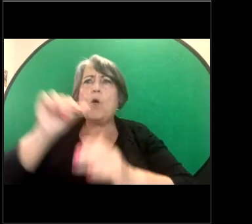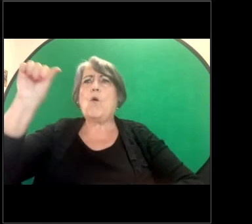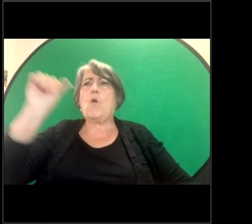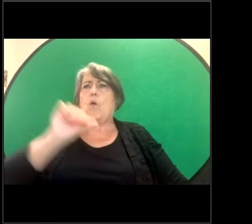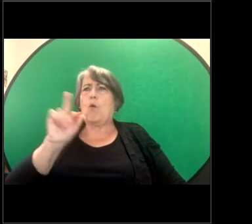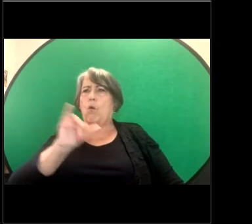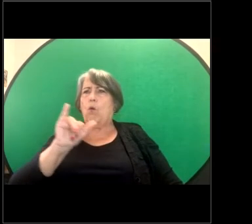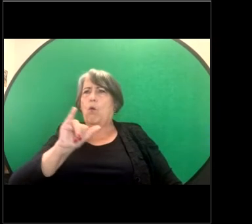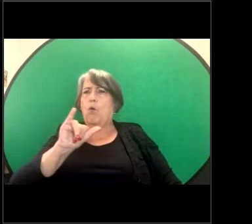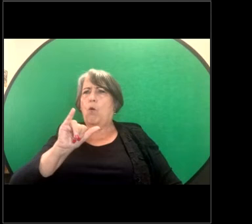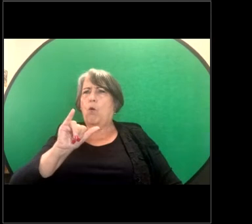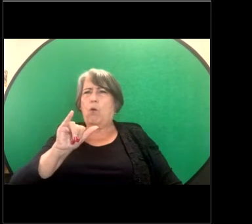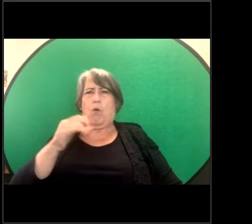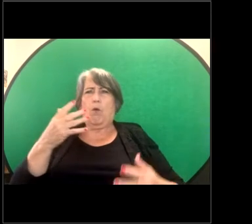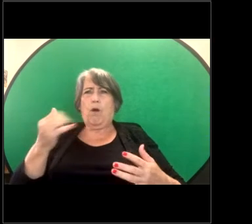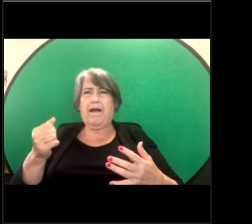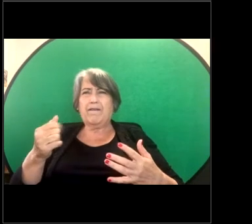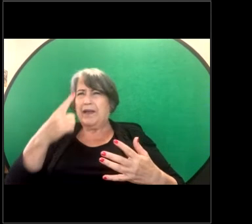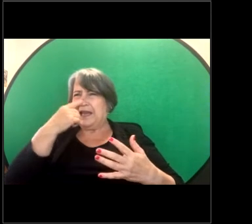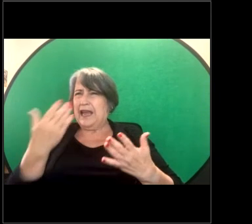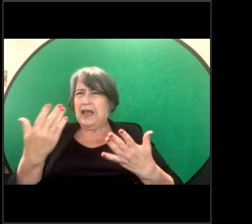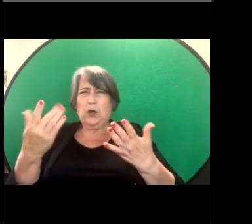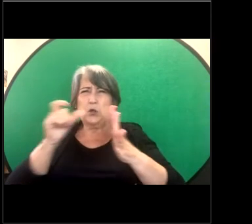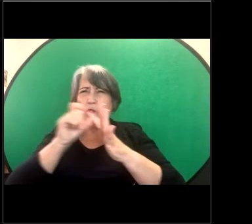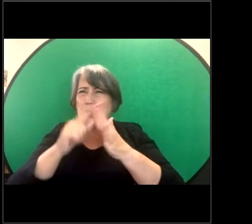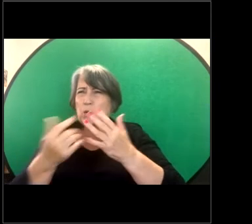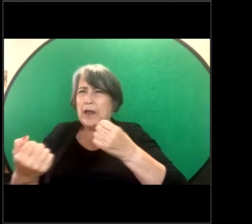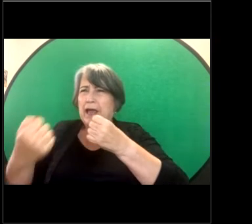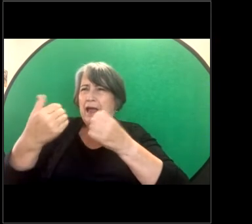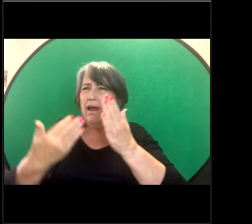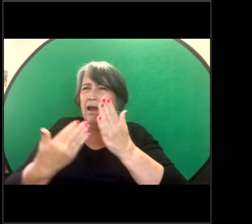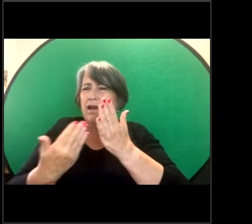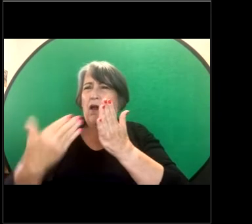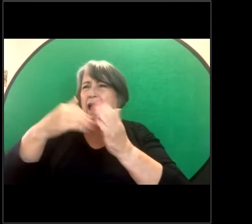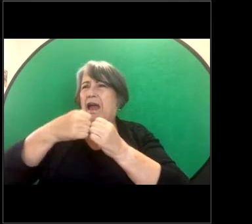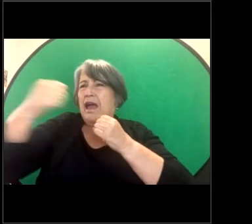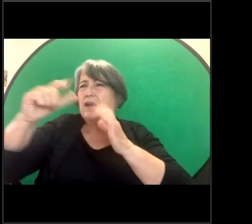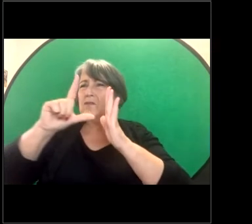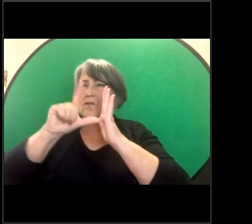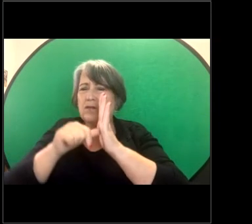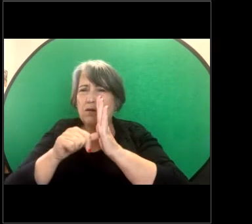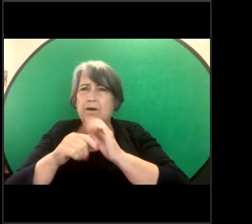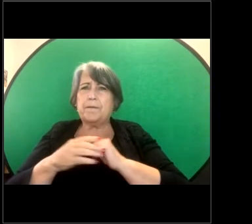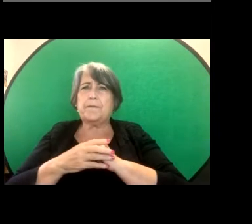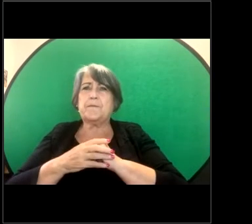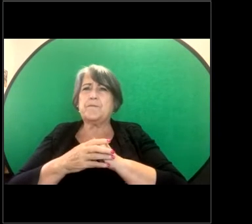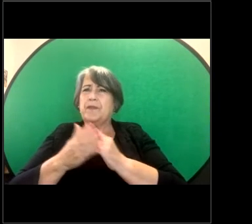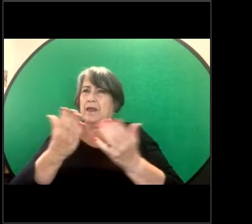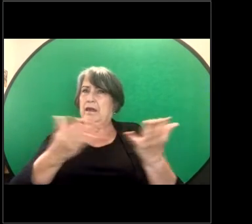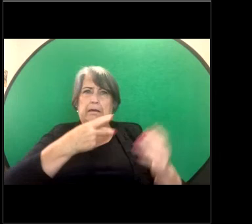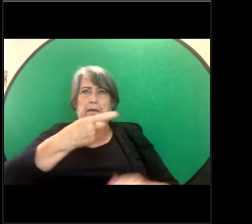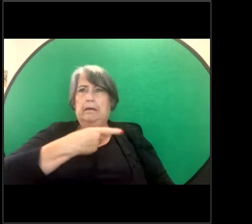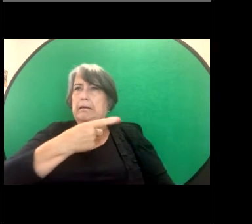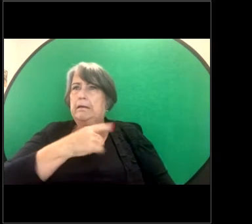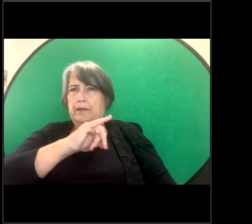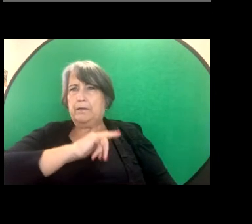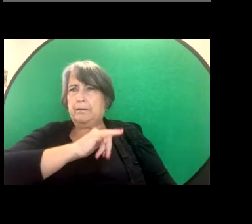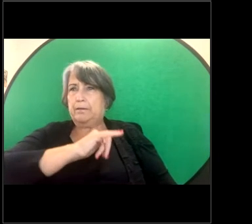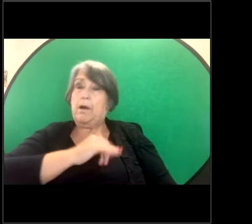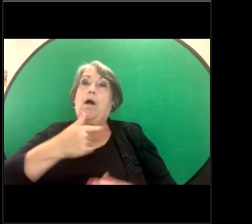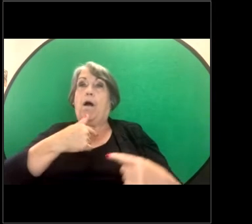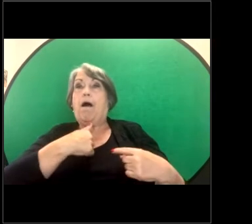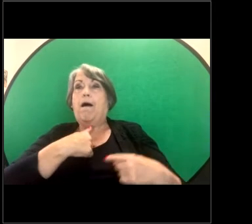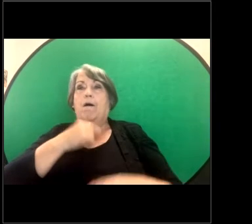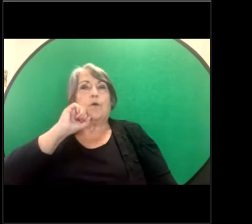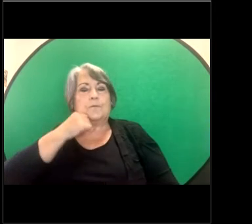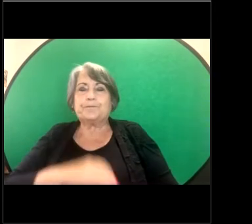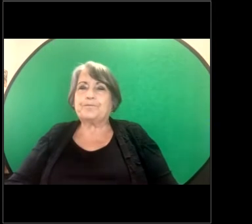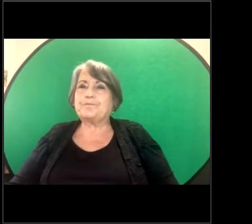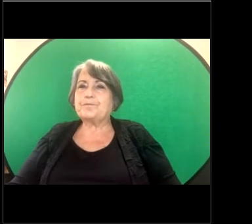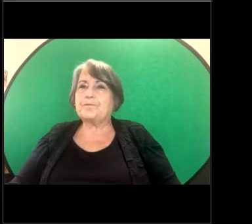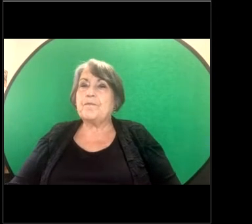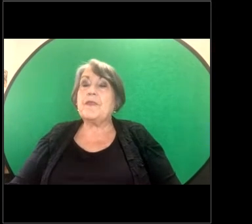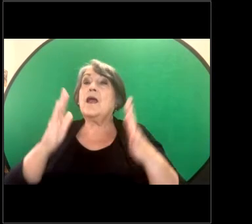any leniency on that 12-month timeframe? GILLIAN: Sure. So - Amelia, did you want to -